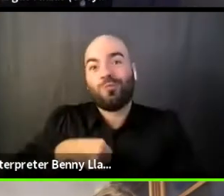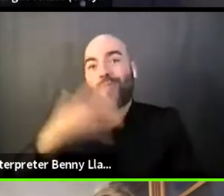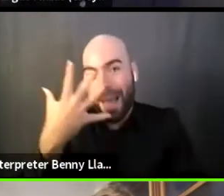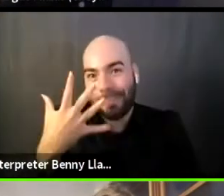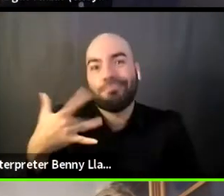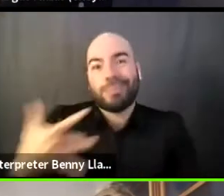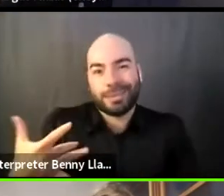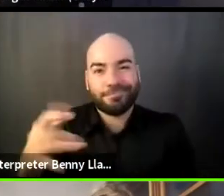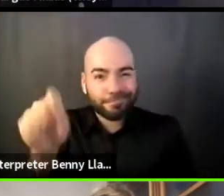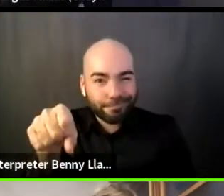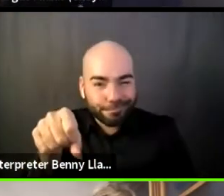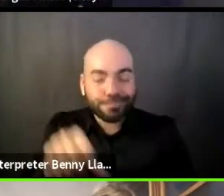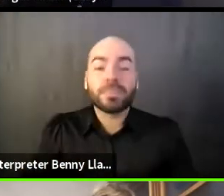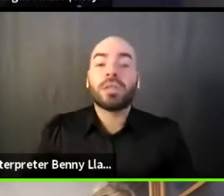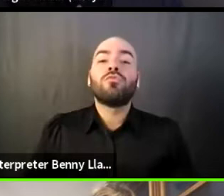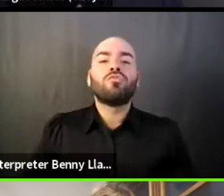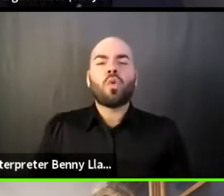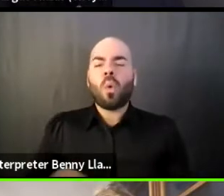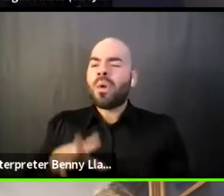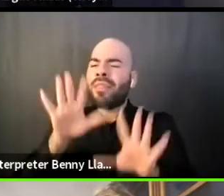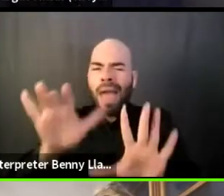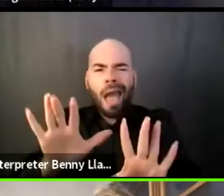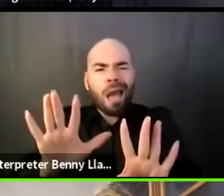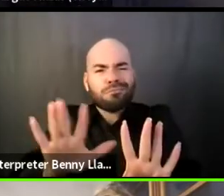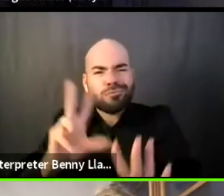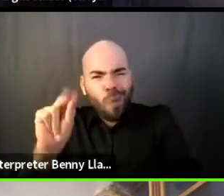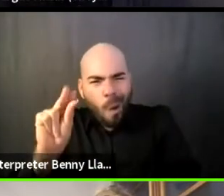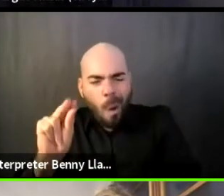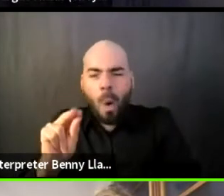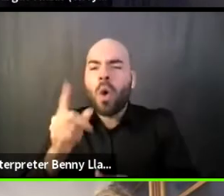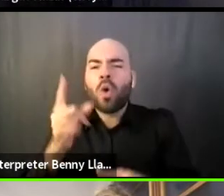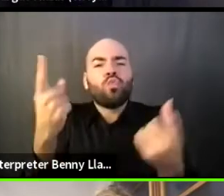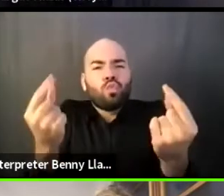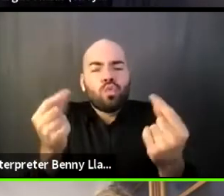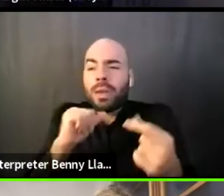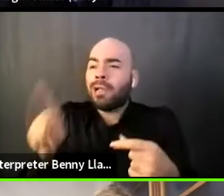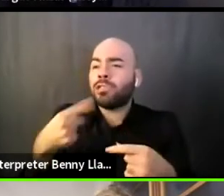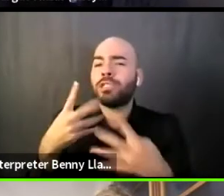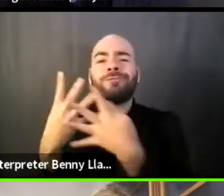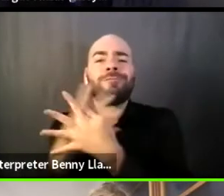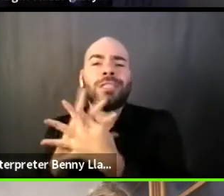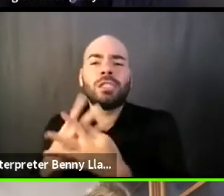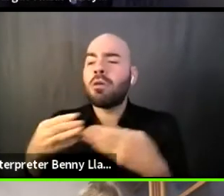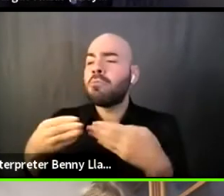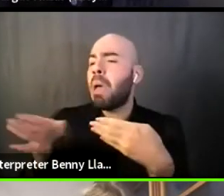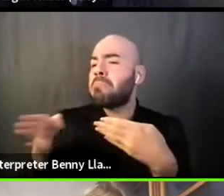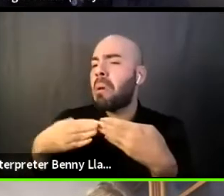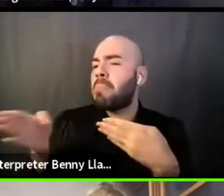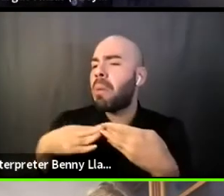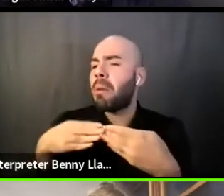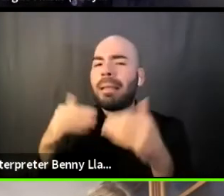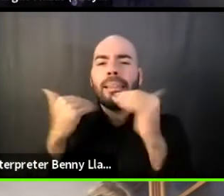what happens if you open that gate? And you're not saying yes to this person's work